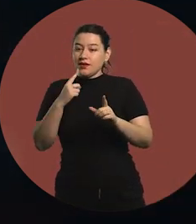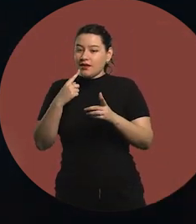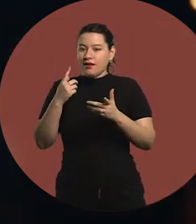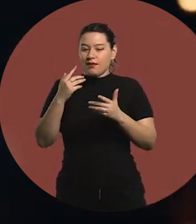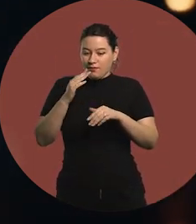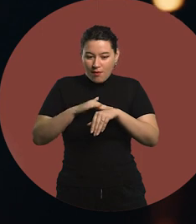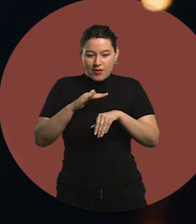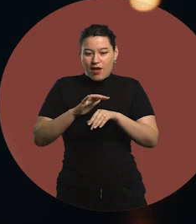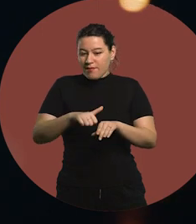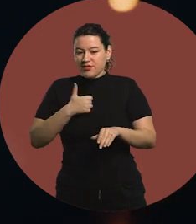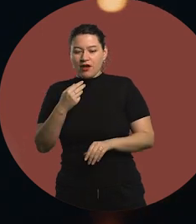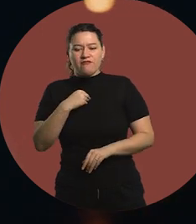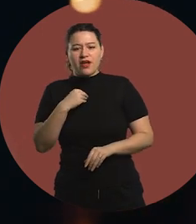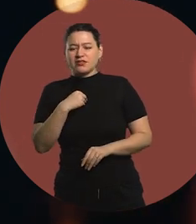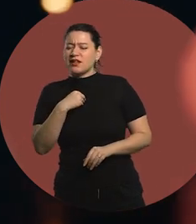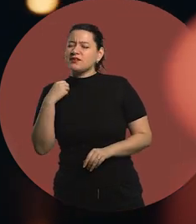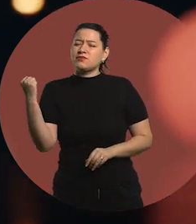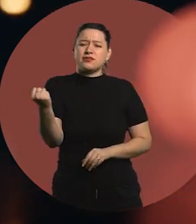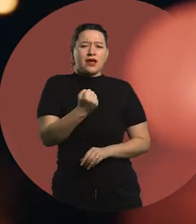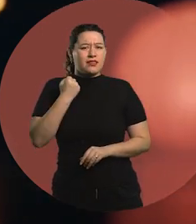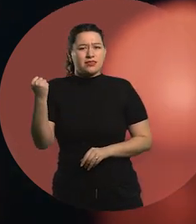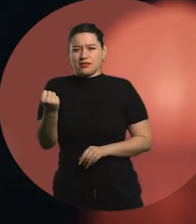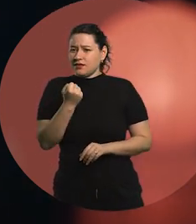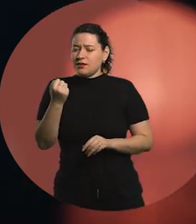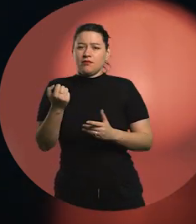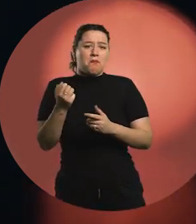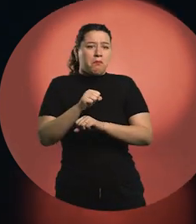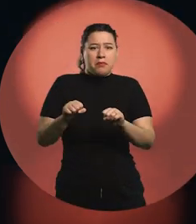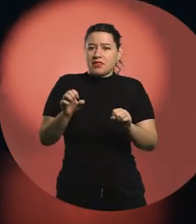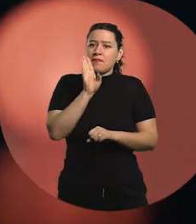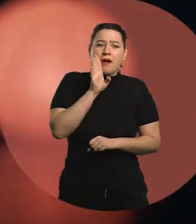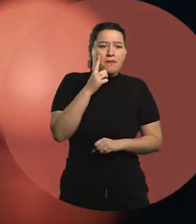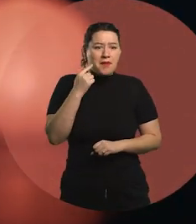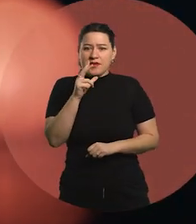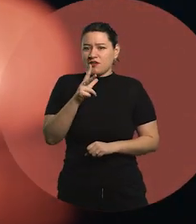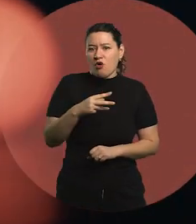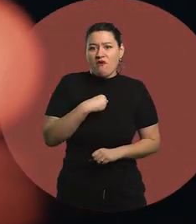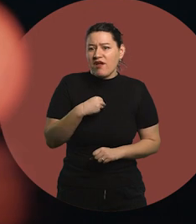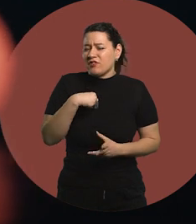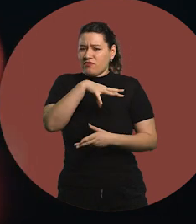is key, same as a mother can do, a parent, a family, a neighbor,